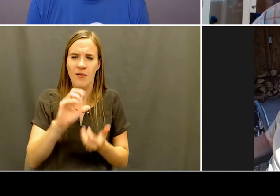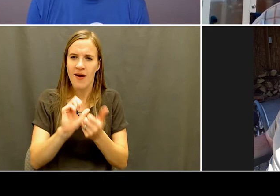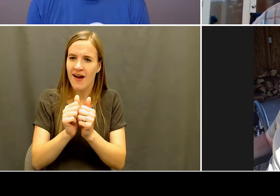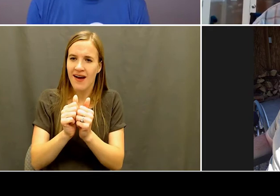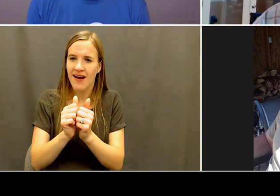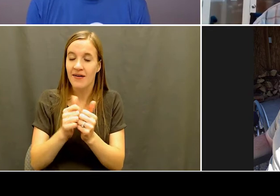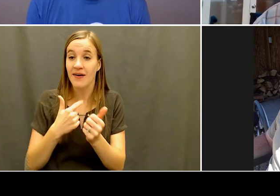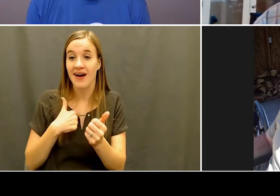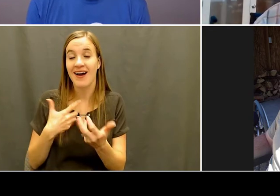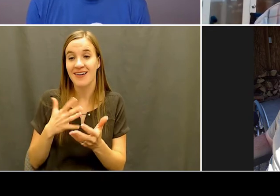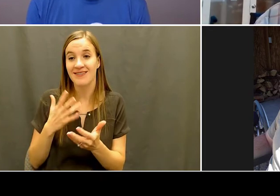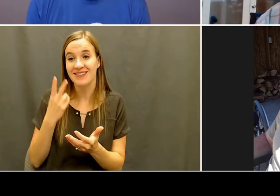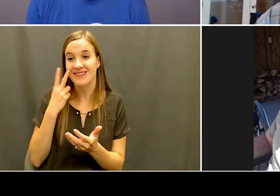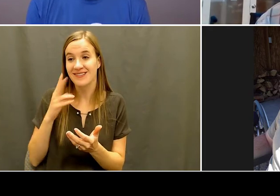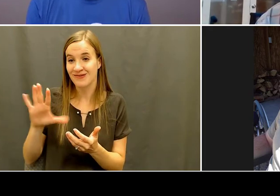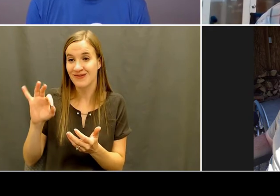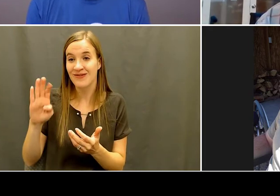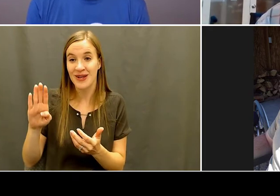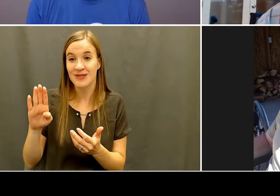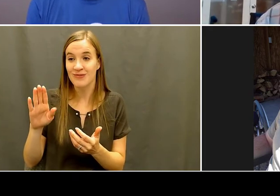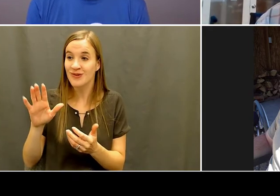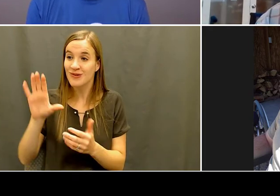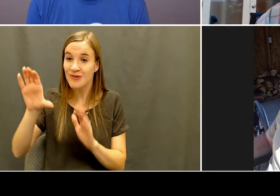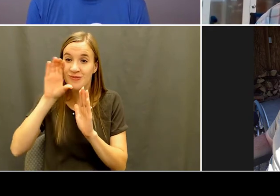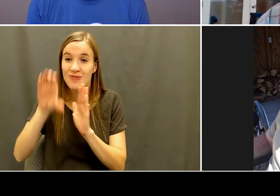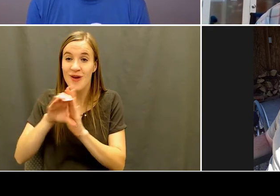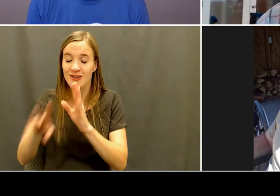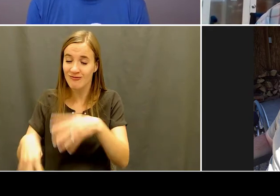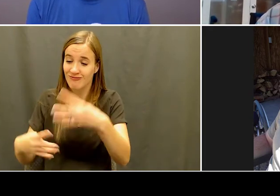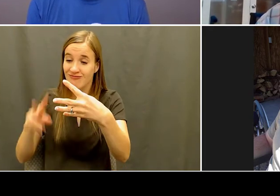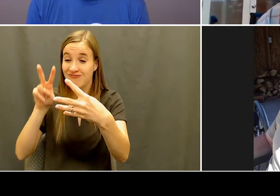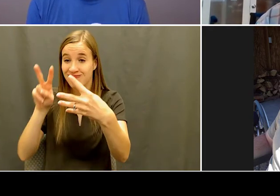Um, you know, I try to, try to stay as active as I can. I